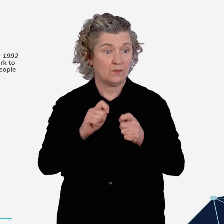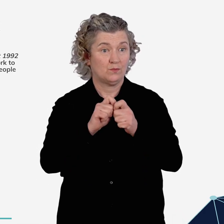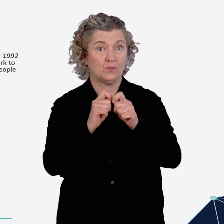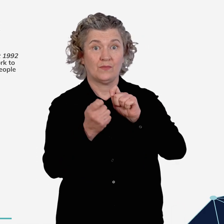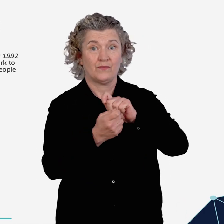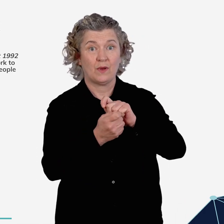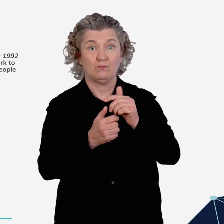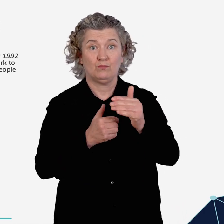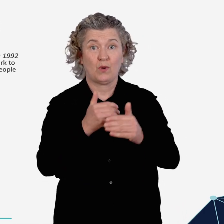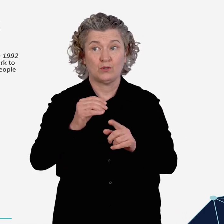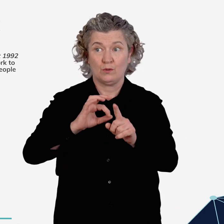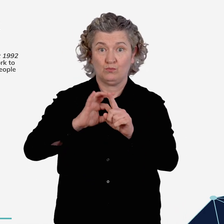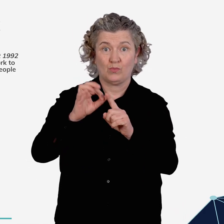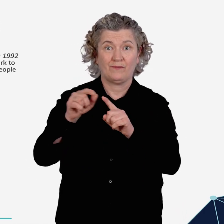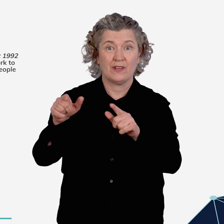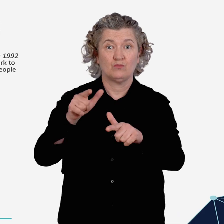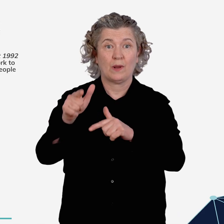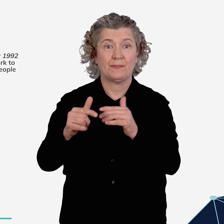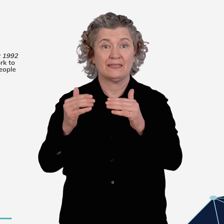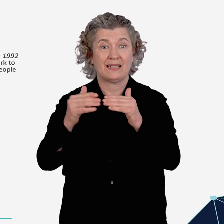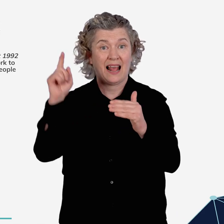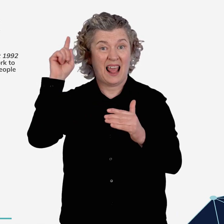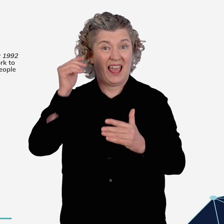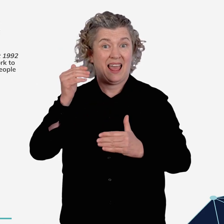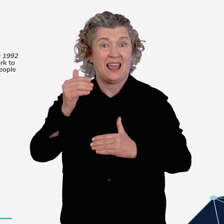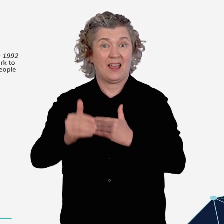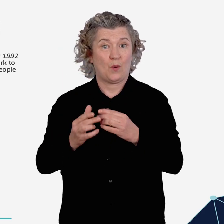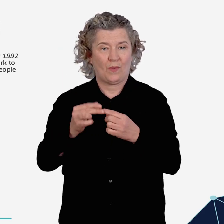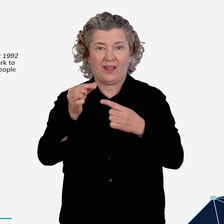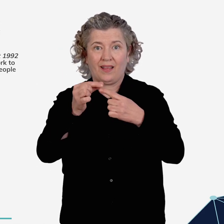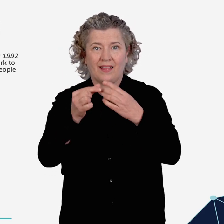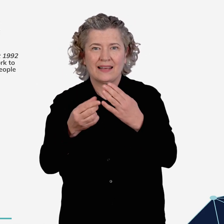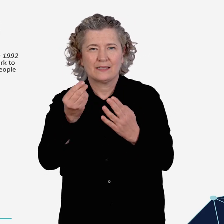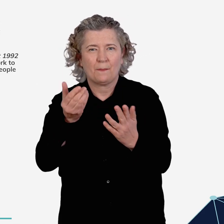A reform process to modernise the Transport Standards is currently underway to address some